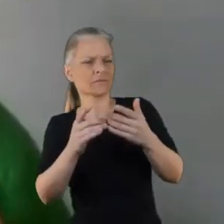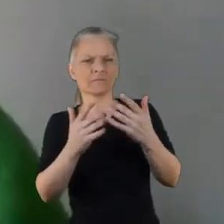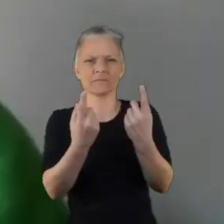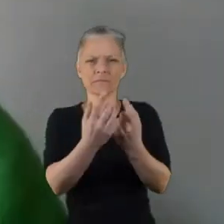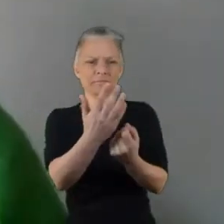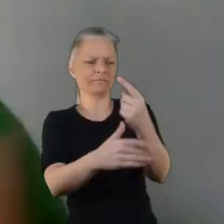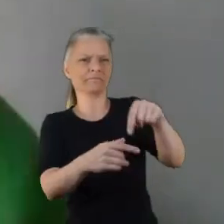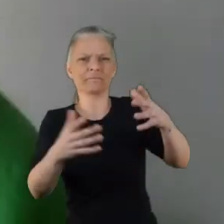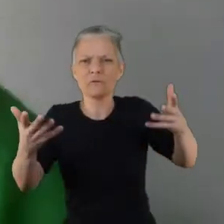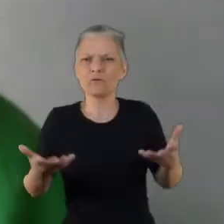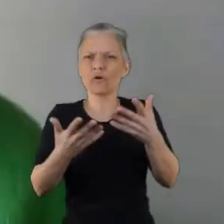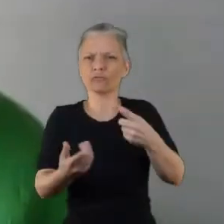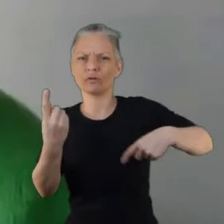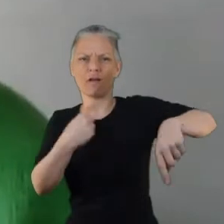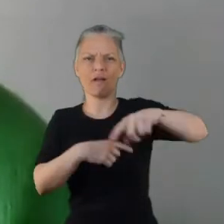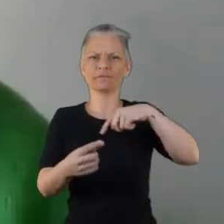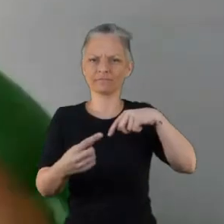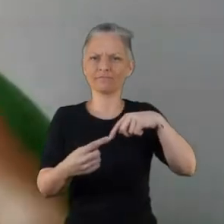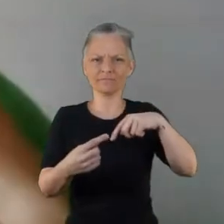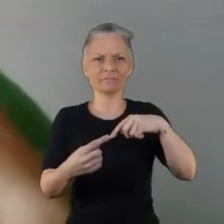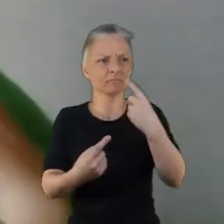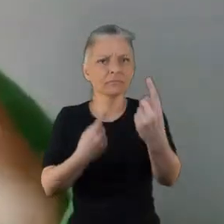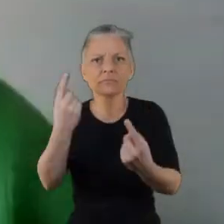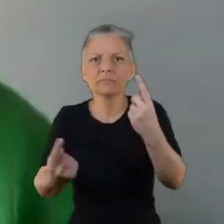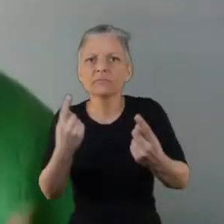is something that we've always did you know and it's something that will encourage our